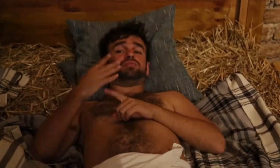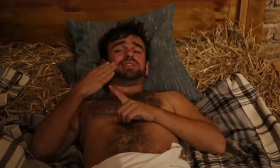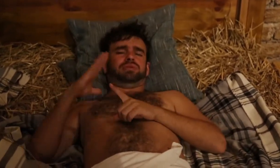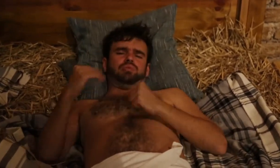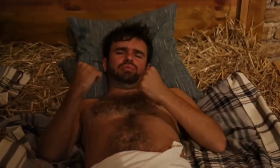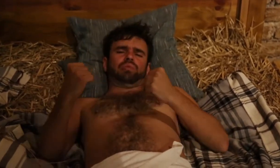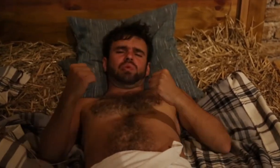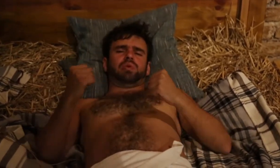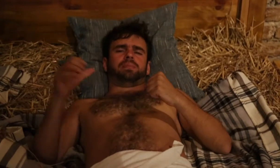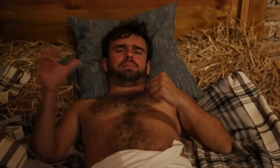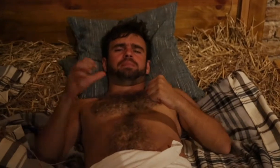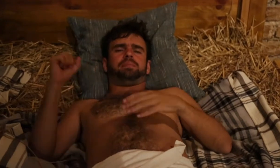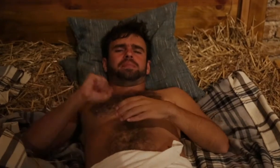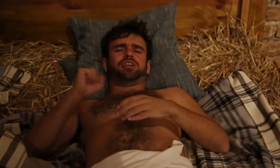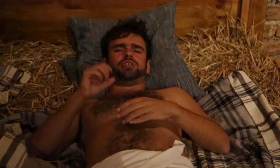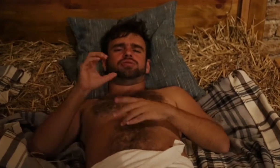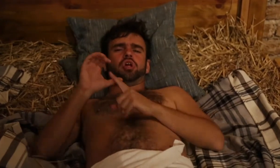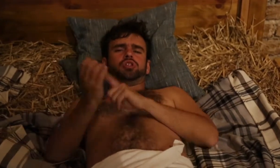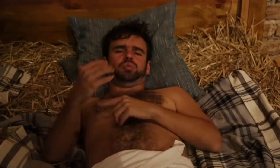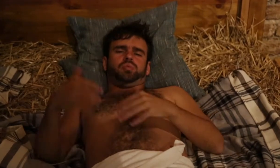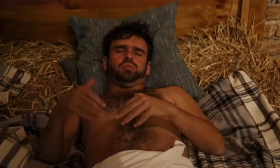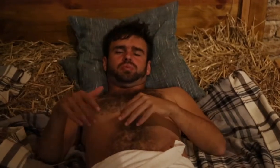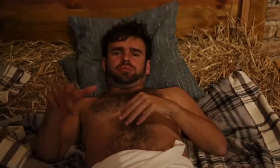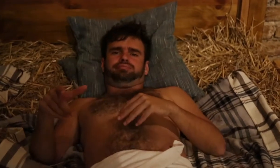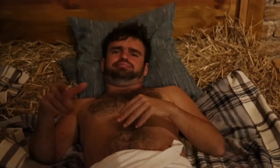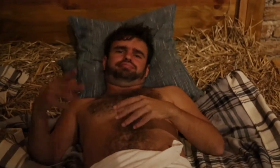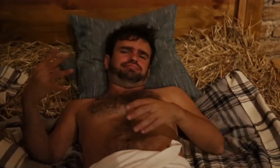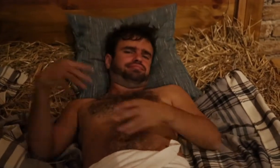The Czech Republic has a very strong beer culture.